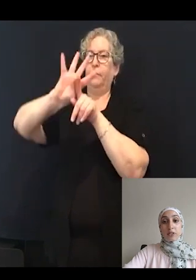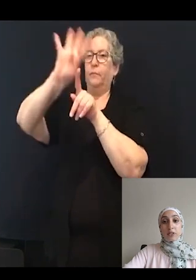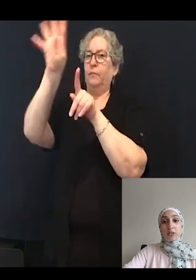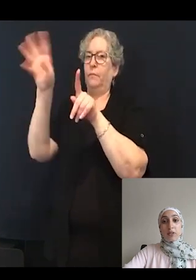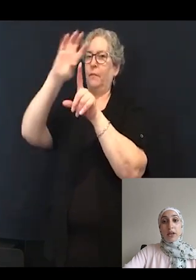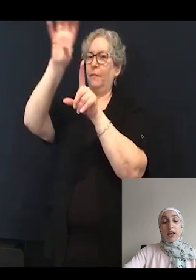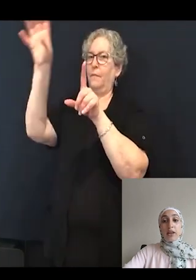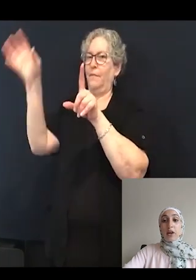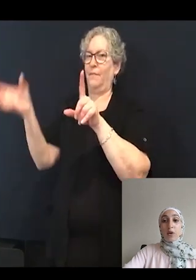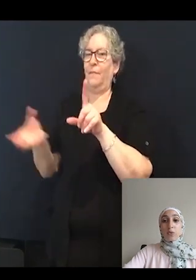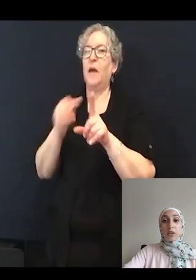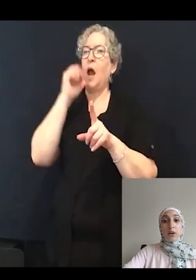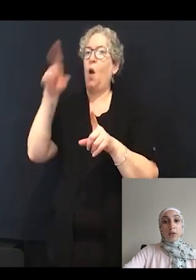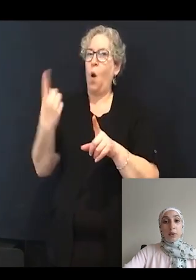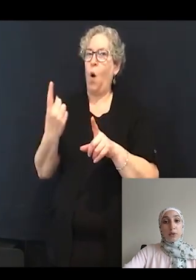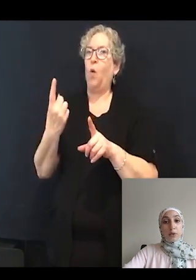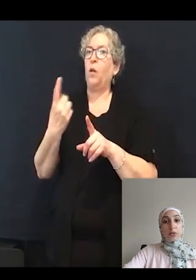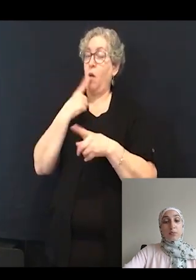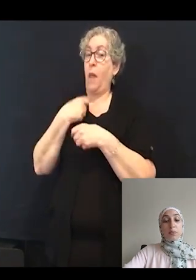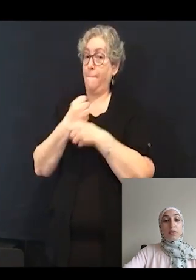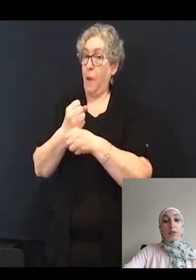And not only are they produced, but they're still